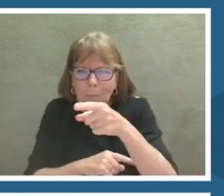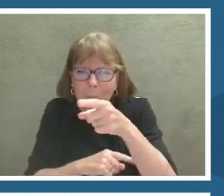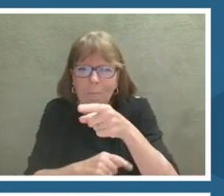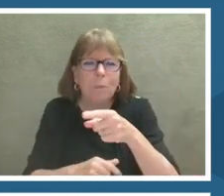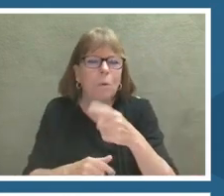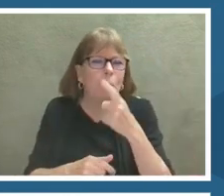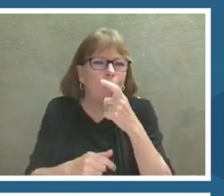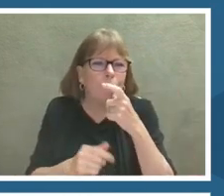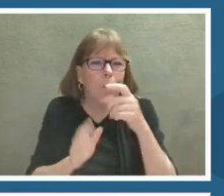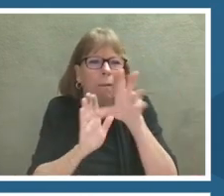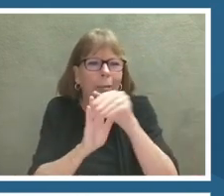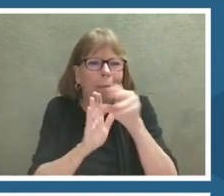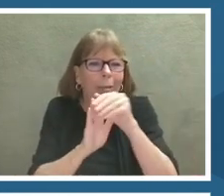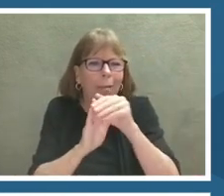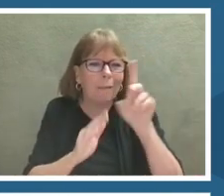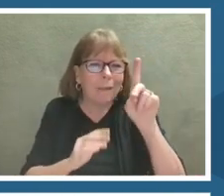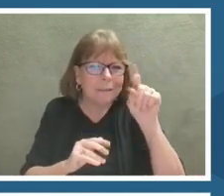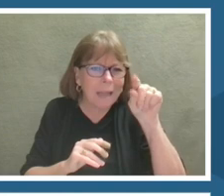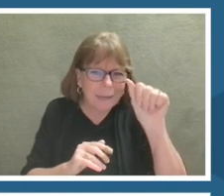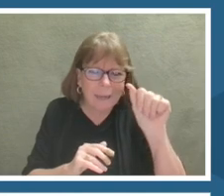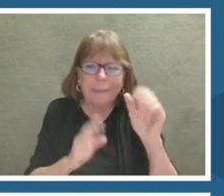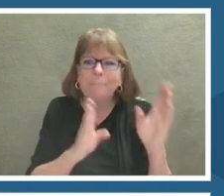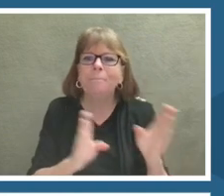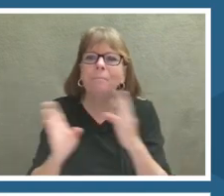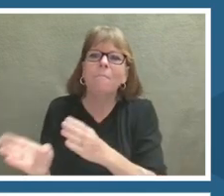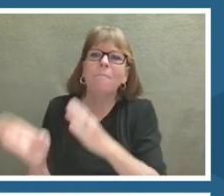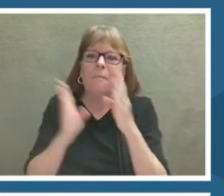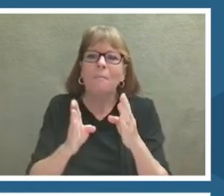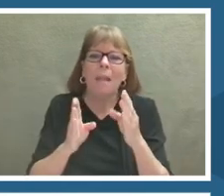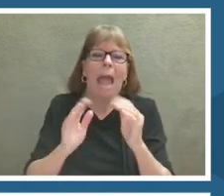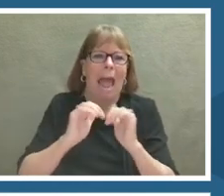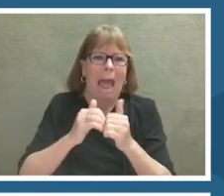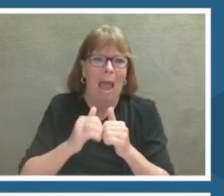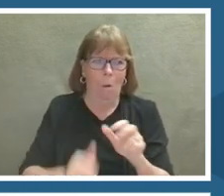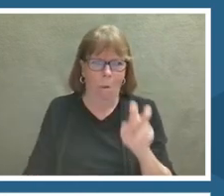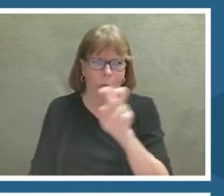This slide is about how to move around the forward Hiroki moves forward, left click and